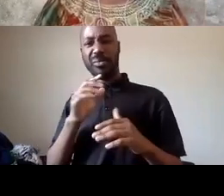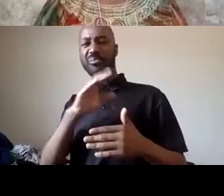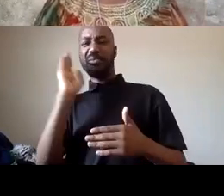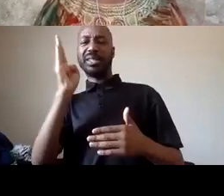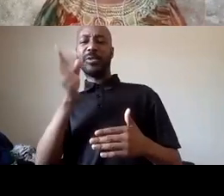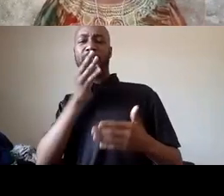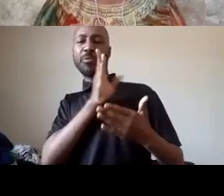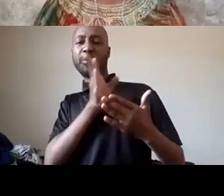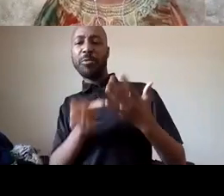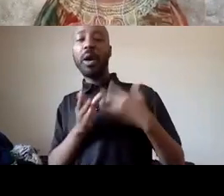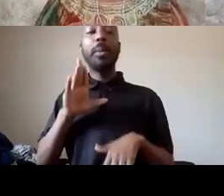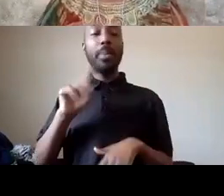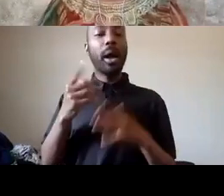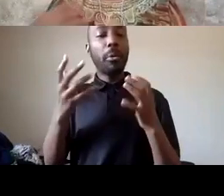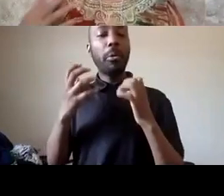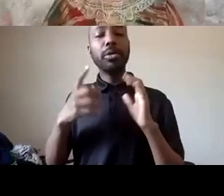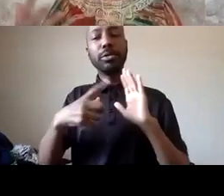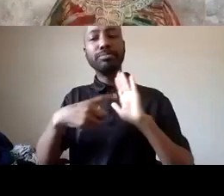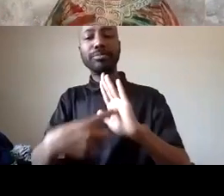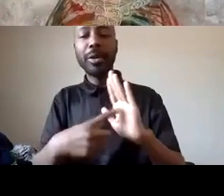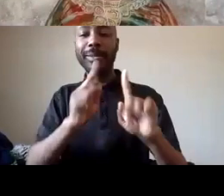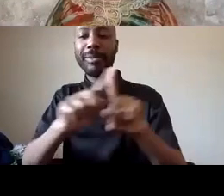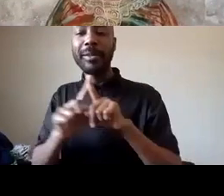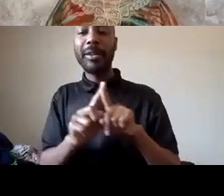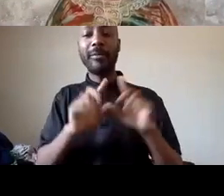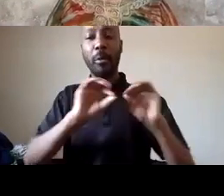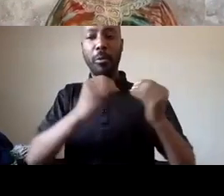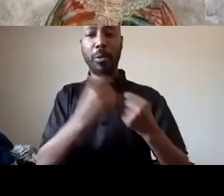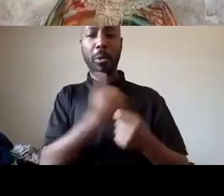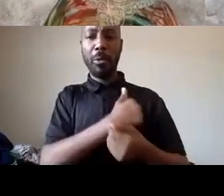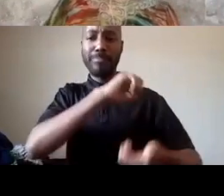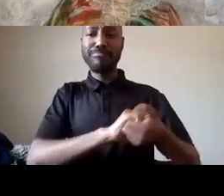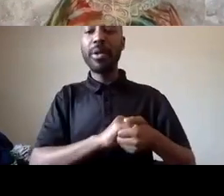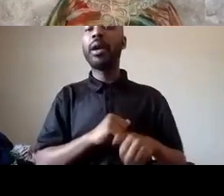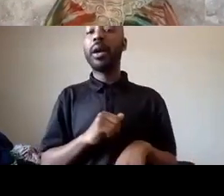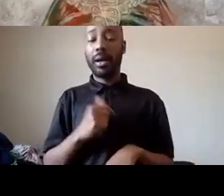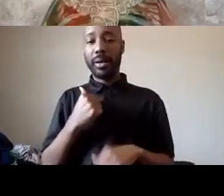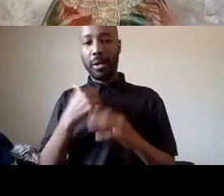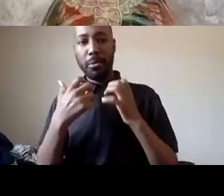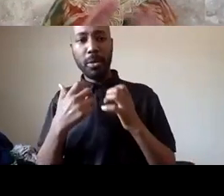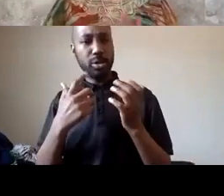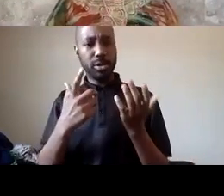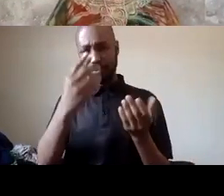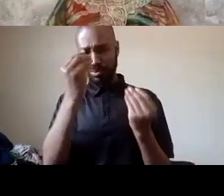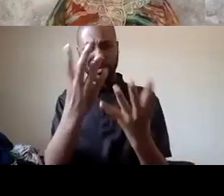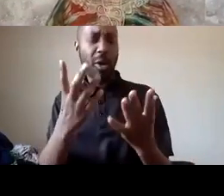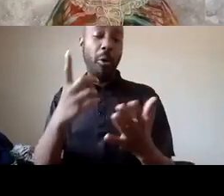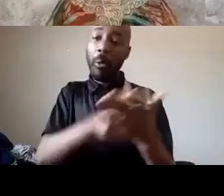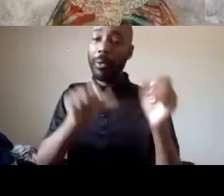we work with i want to say some of the things that you can do um so absolutely i say that you have three things that we